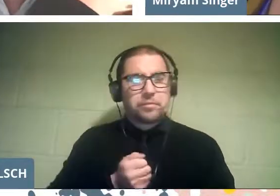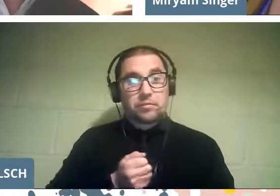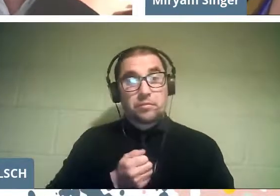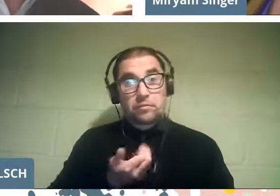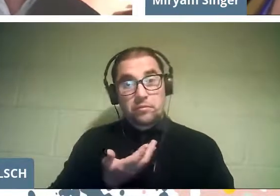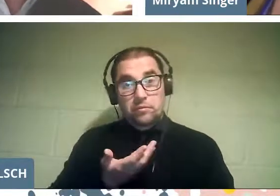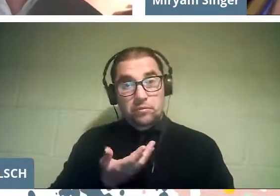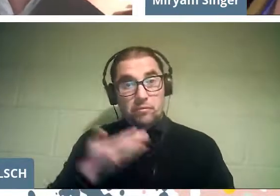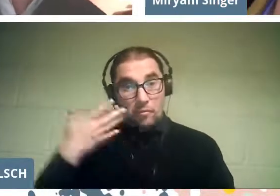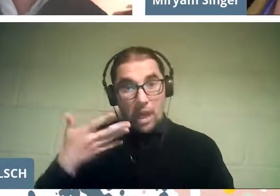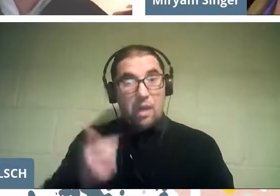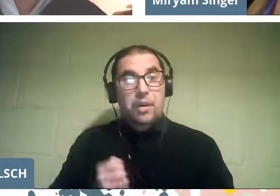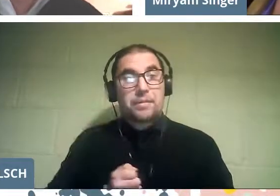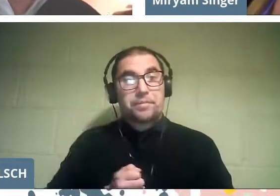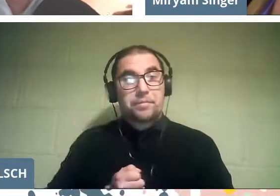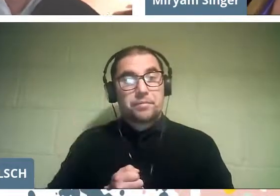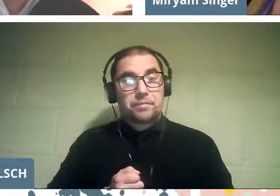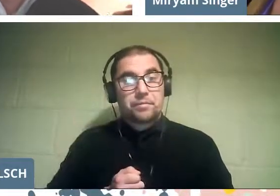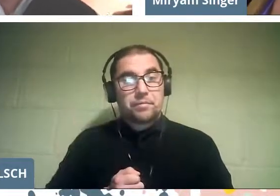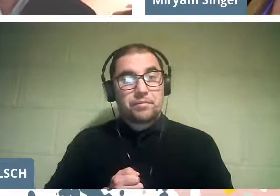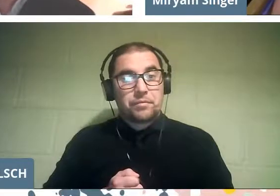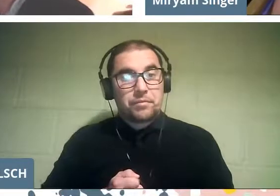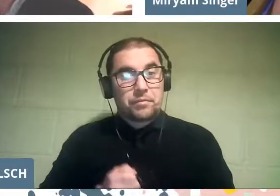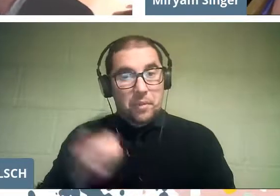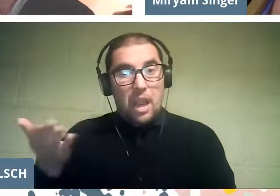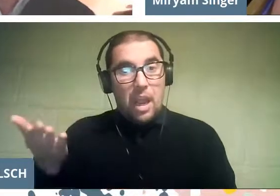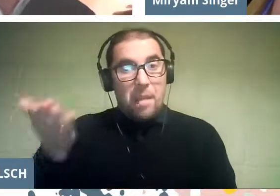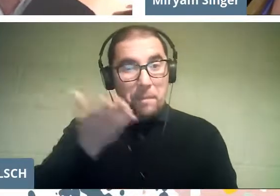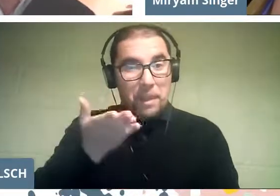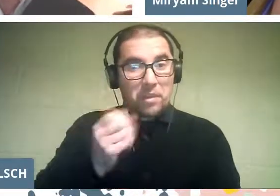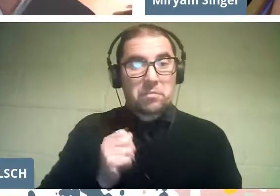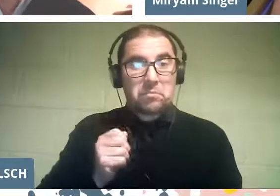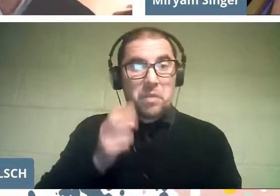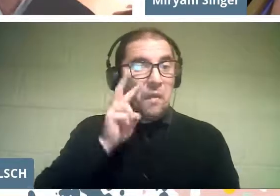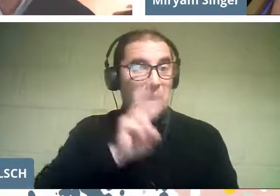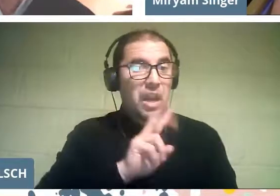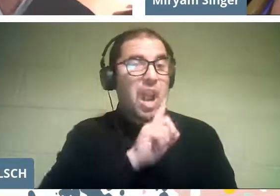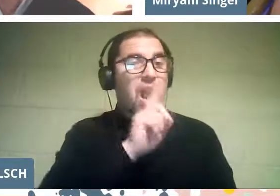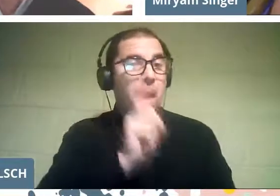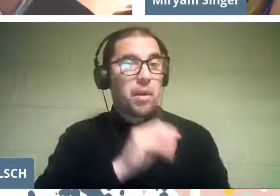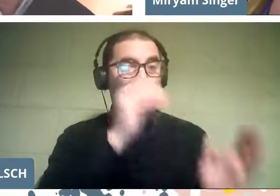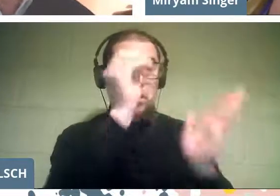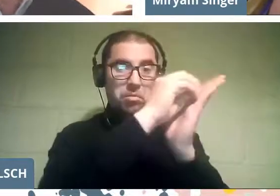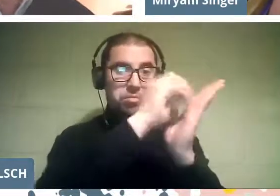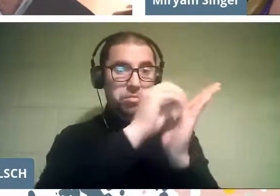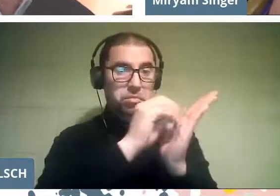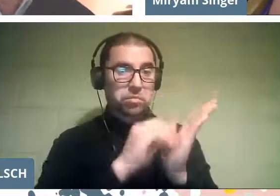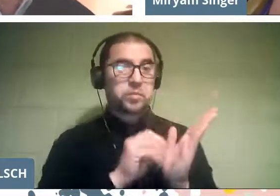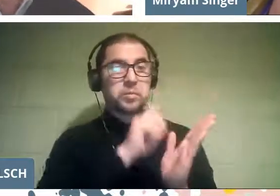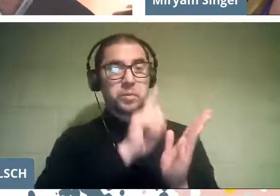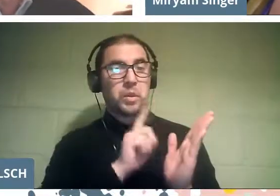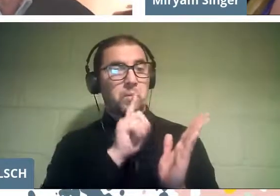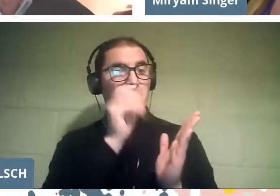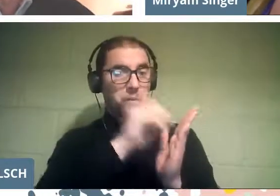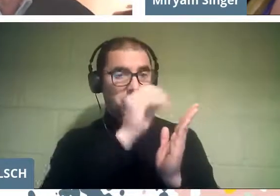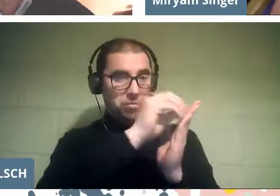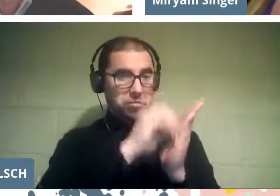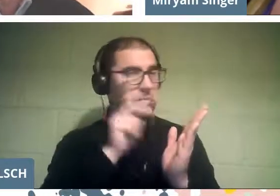Now I invite you to review some of the questions that have come through the chat.